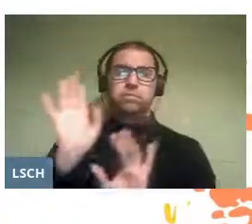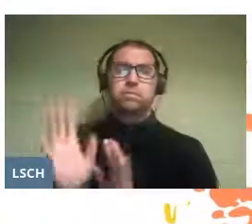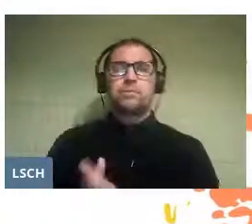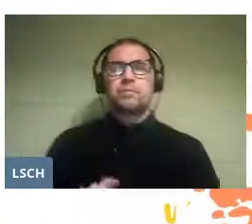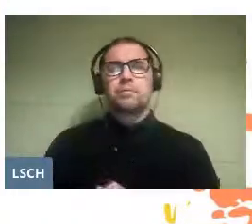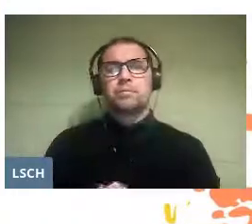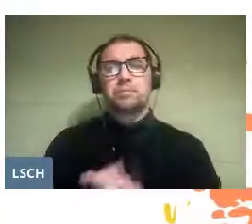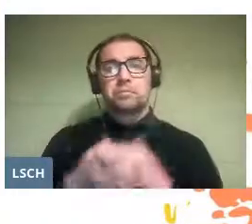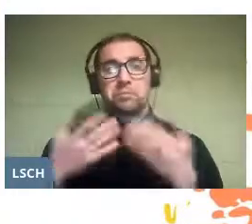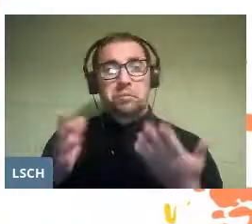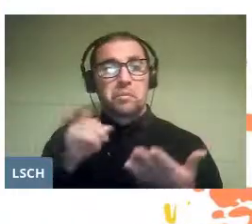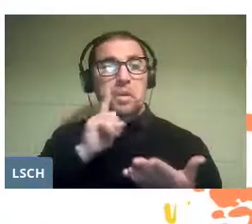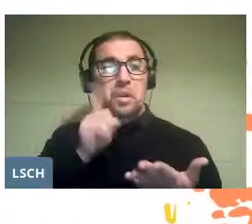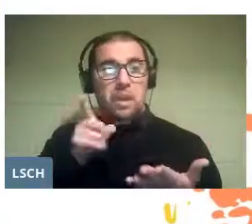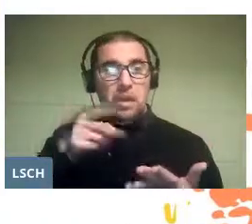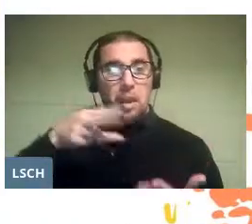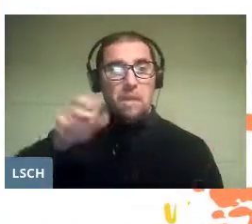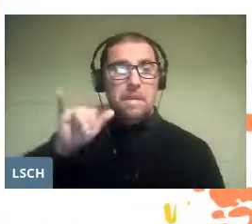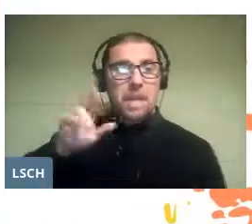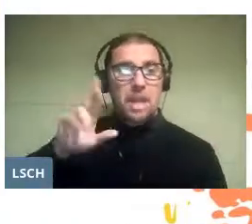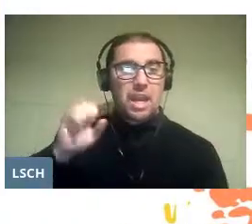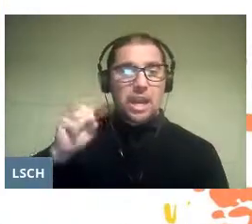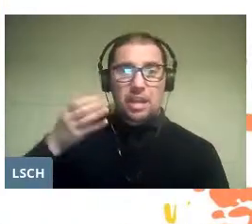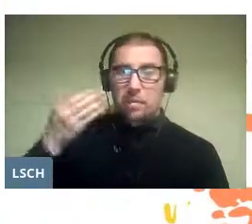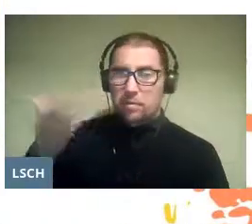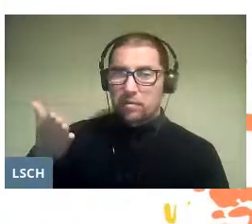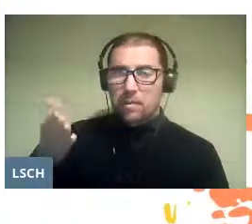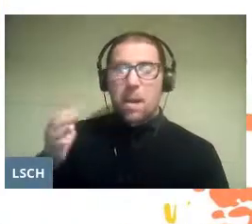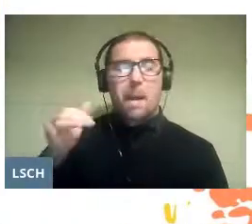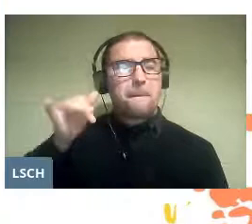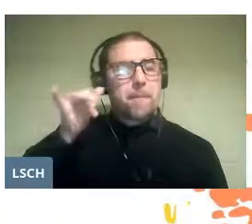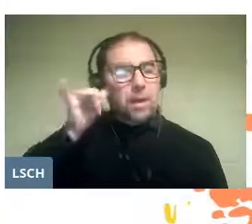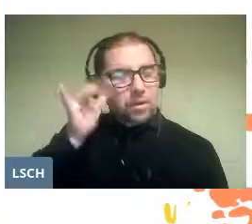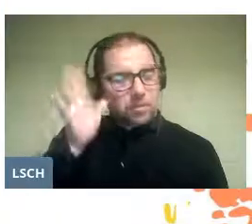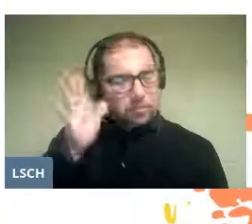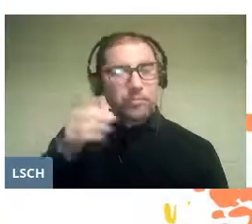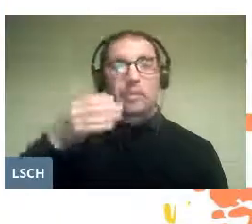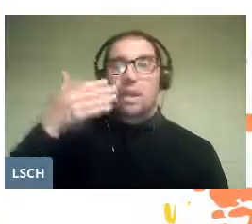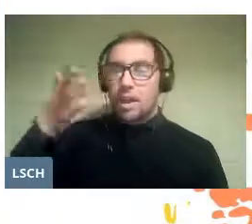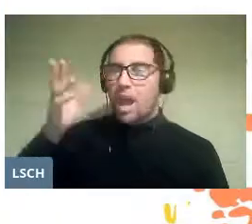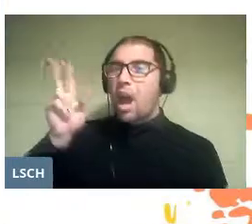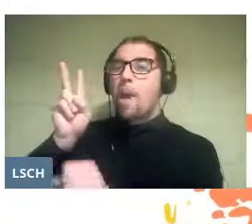I mean Miryam Singer. Excuse me, Master Miryam Singer, an